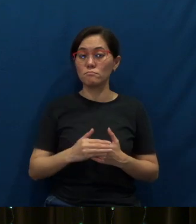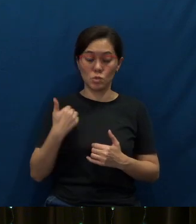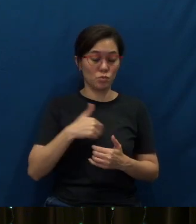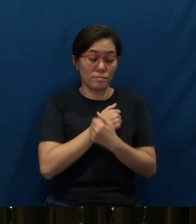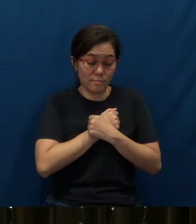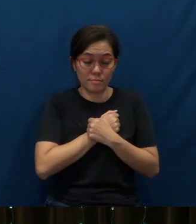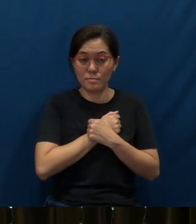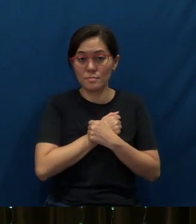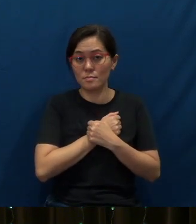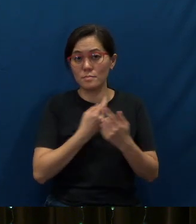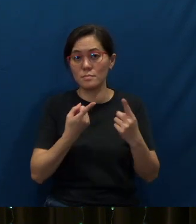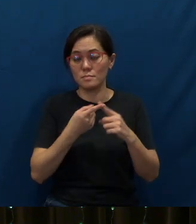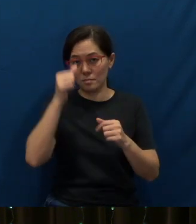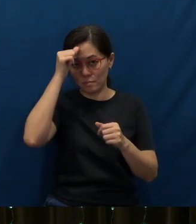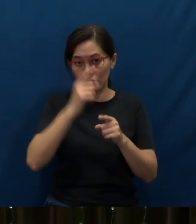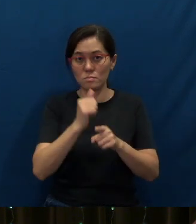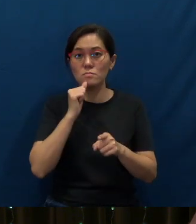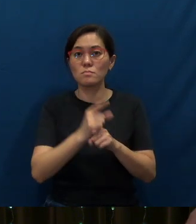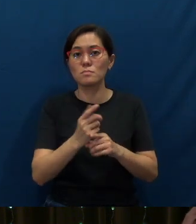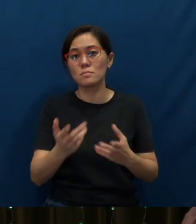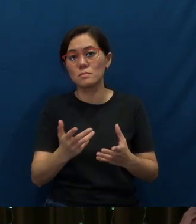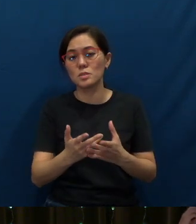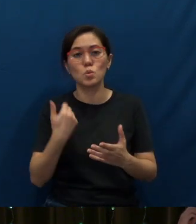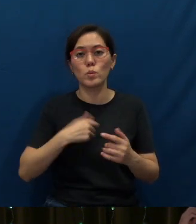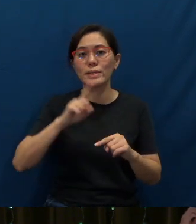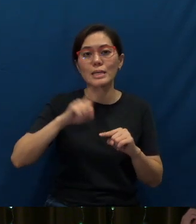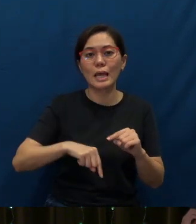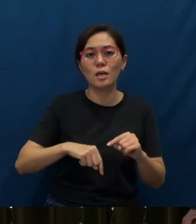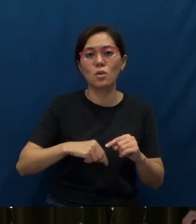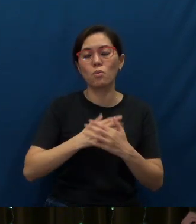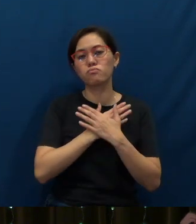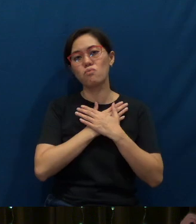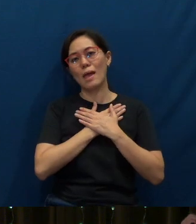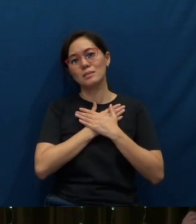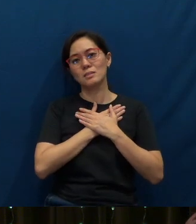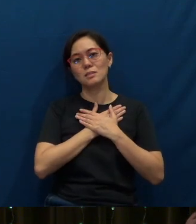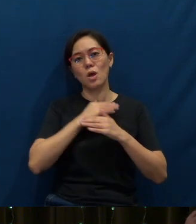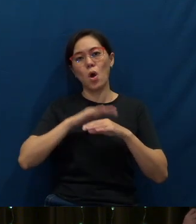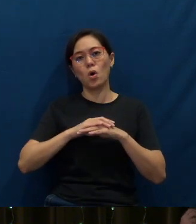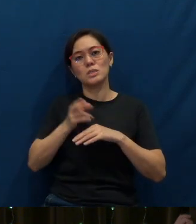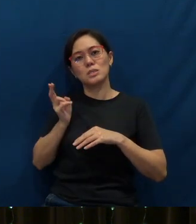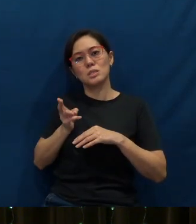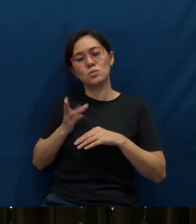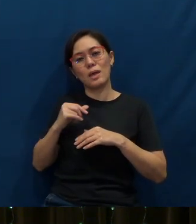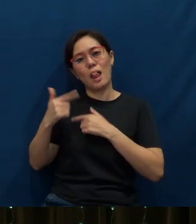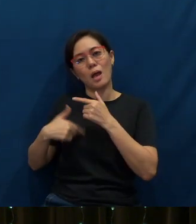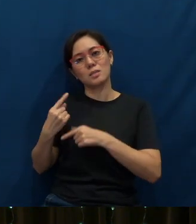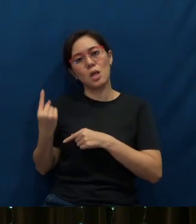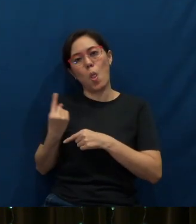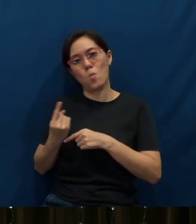Now brothers and sisters, we cannot rest on heritage and legacy alone.